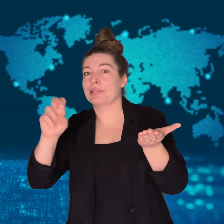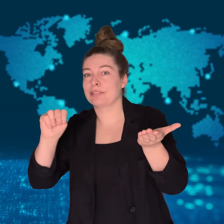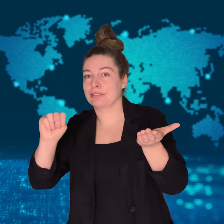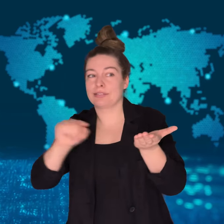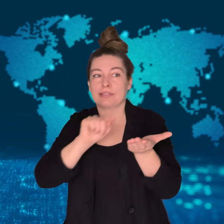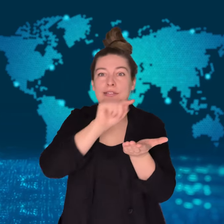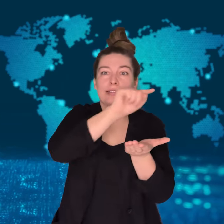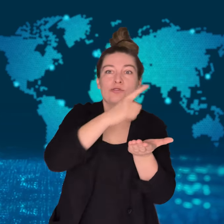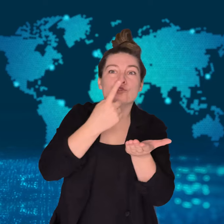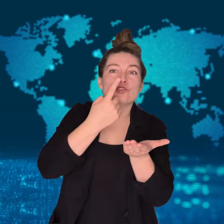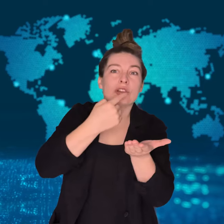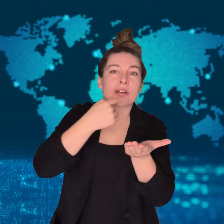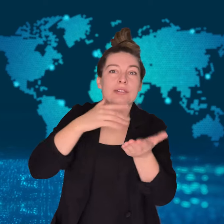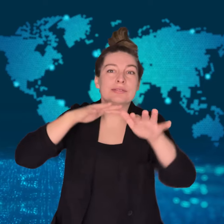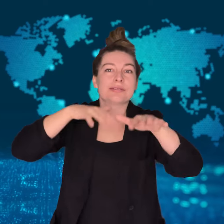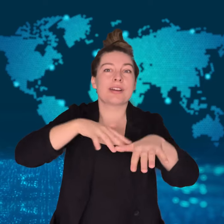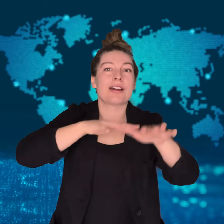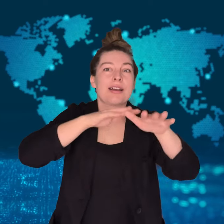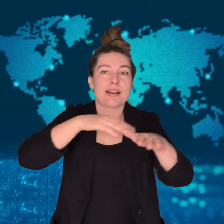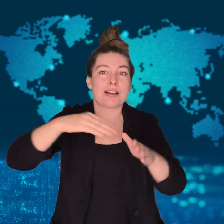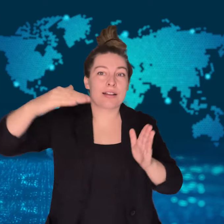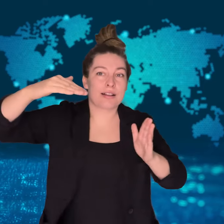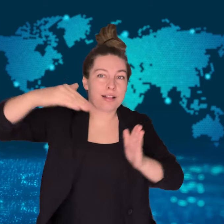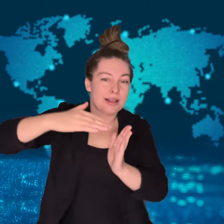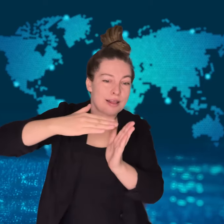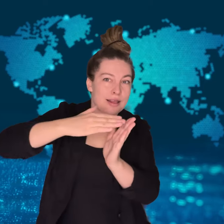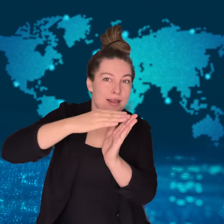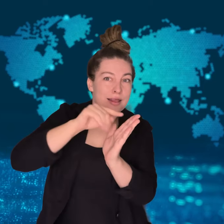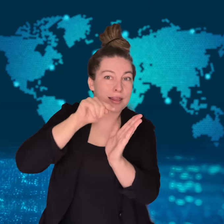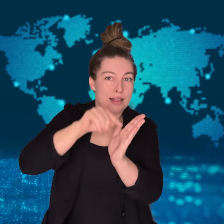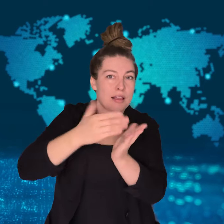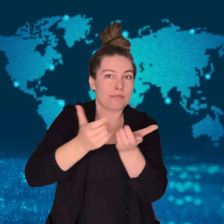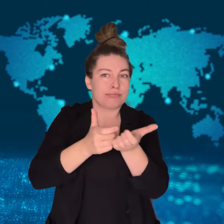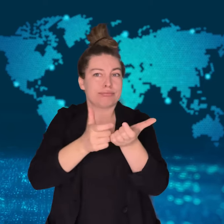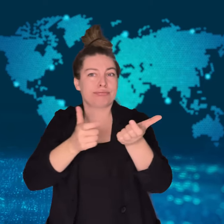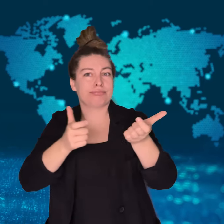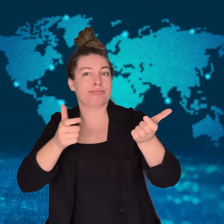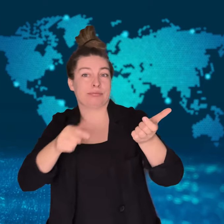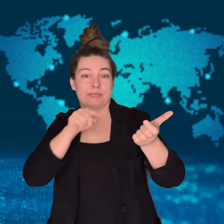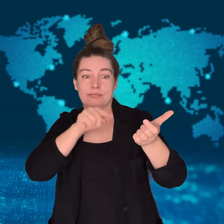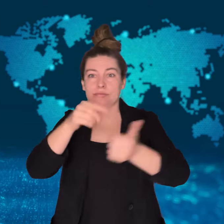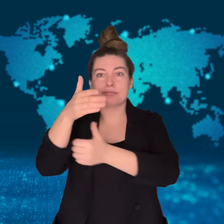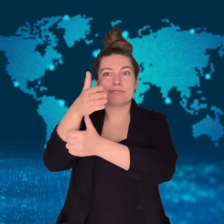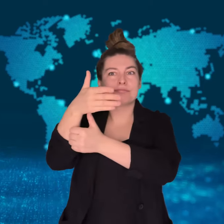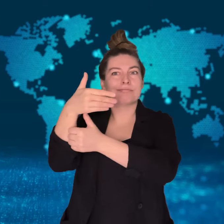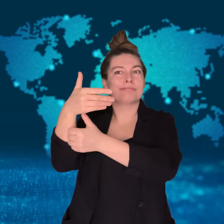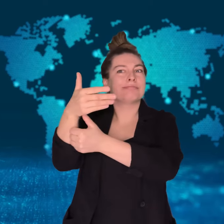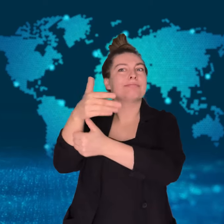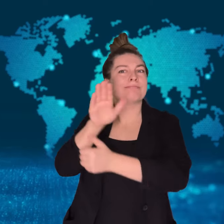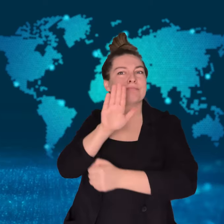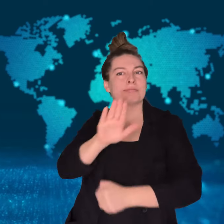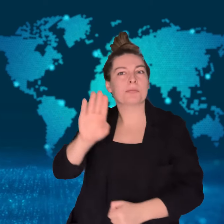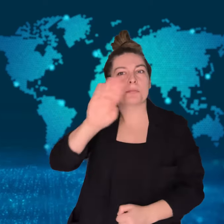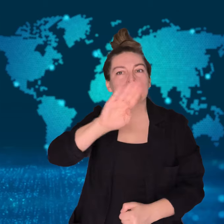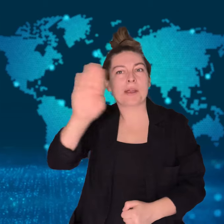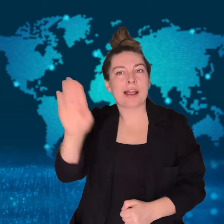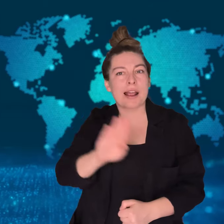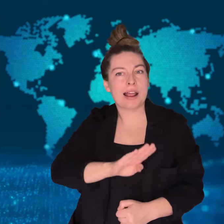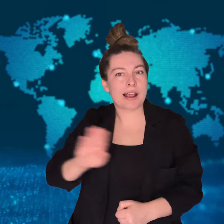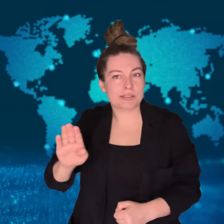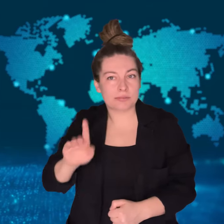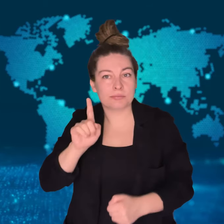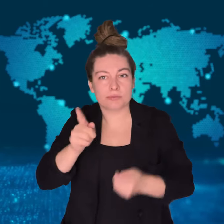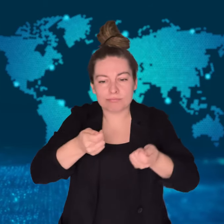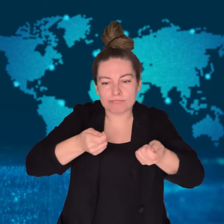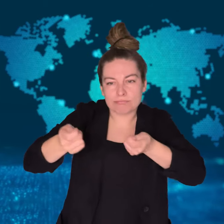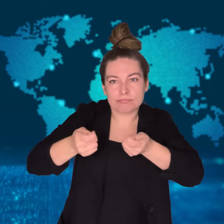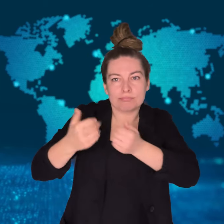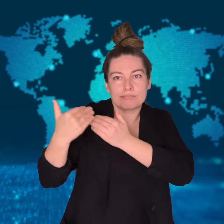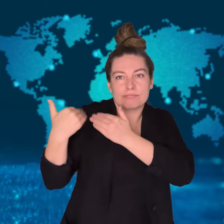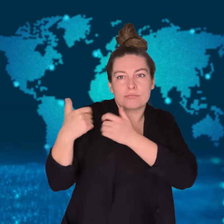a waterway linking the Red Sea and the Gulf of Aden.